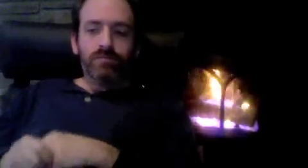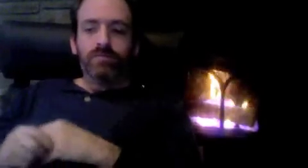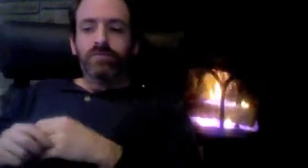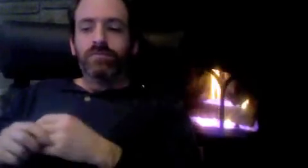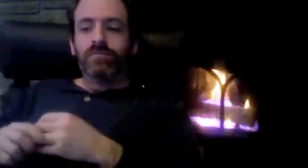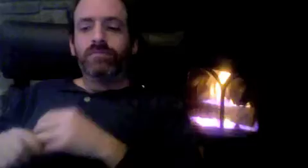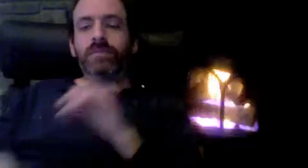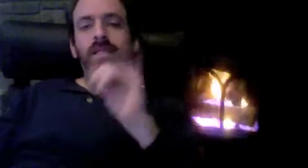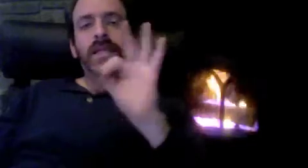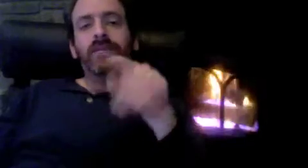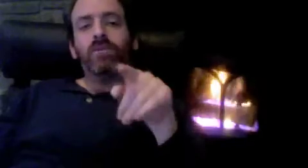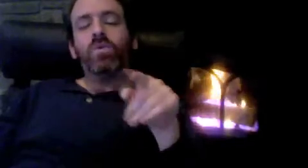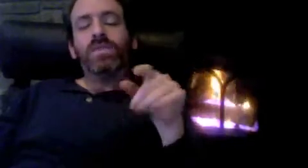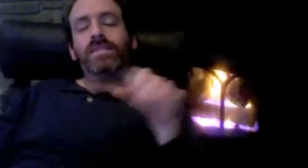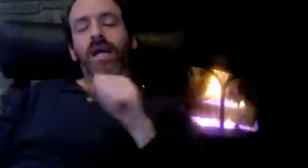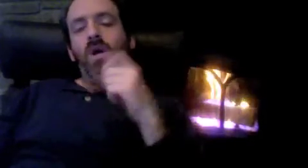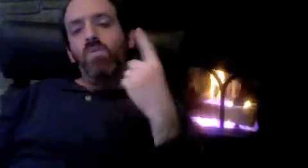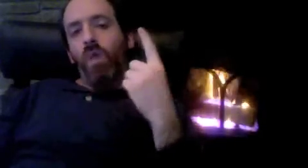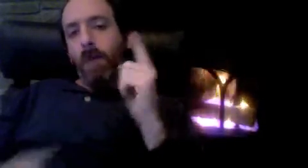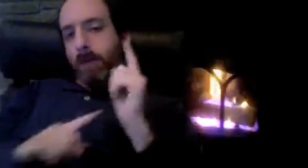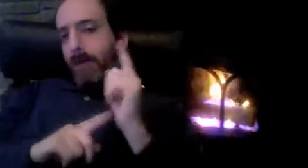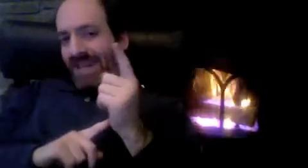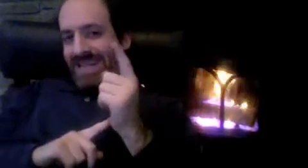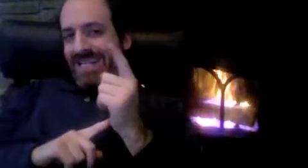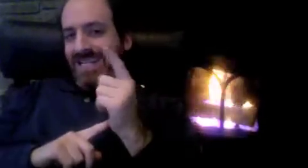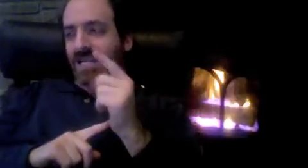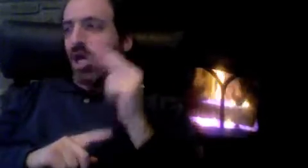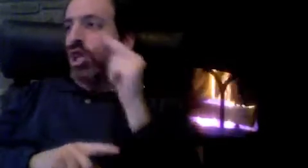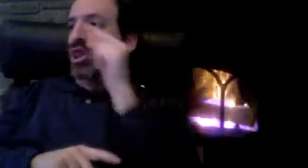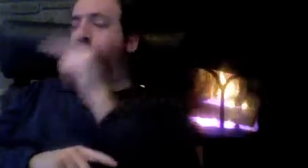and many more.